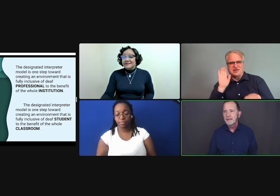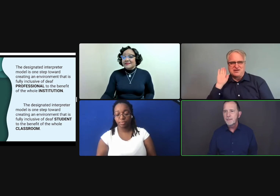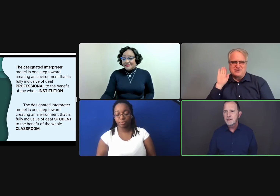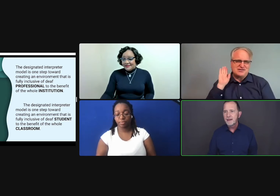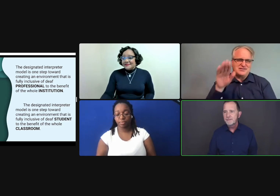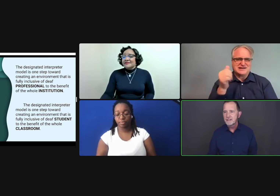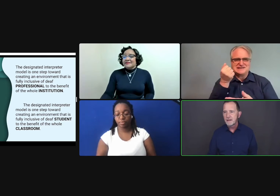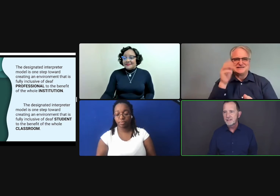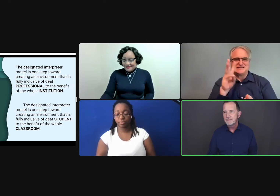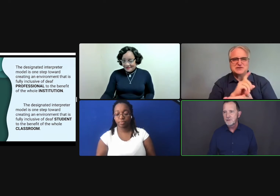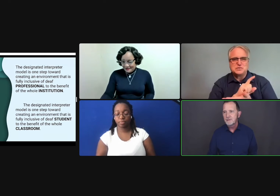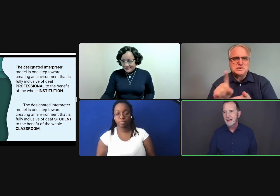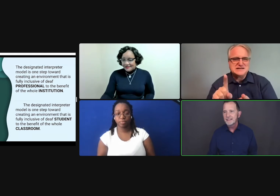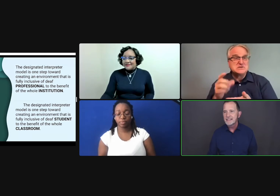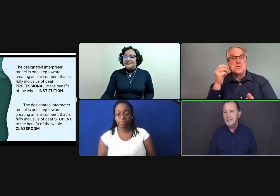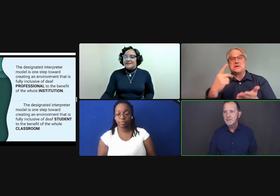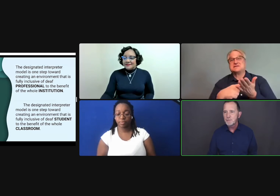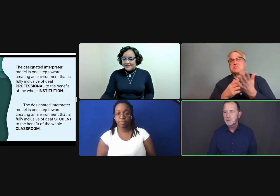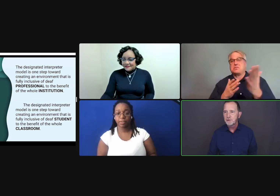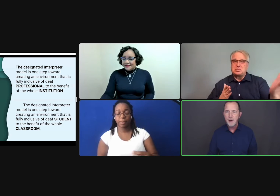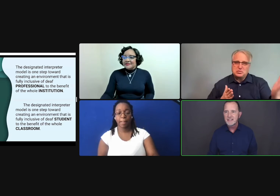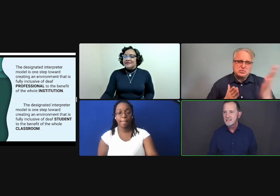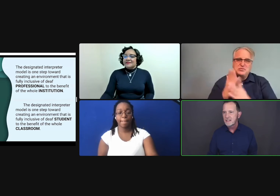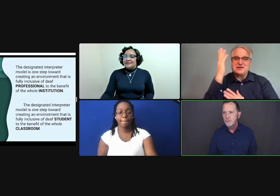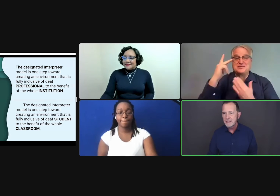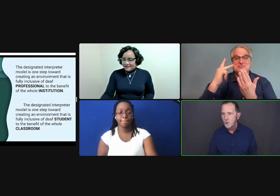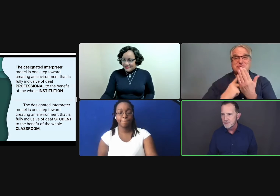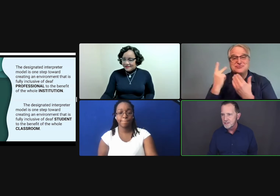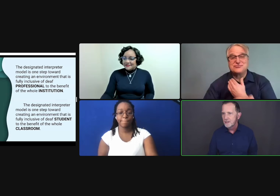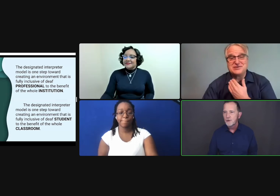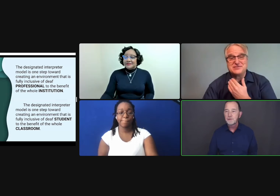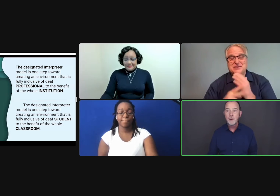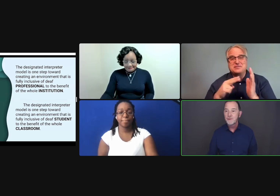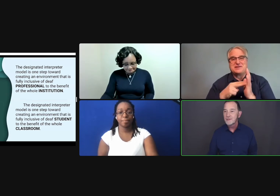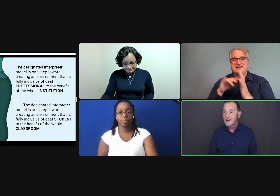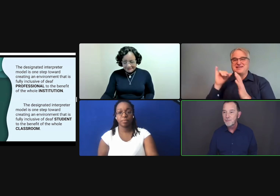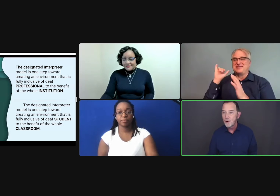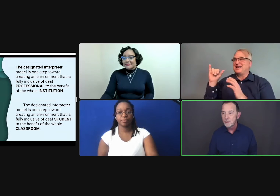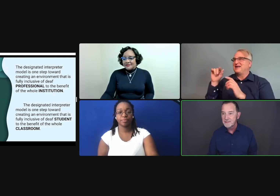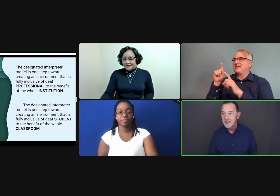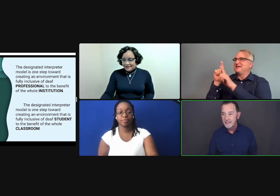Think about the benefits of a deaf student having the same interpreter throughout a 16-week course or throughout their entire program of study.